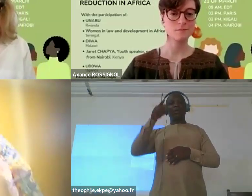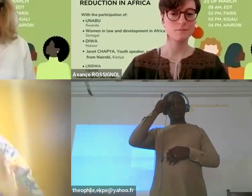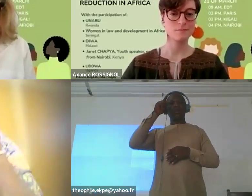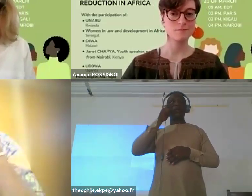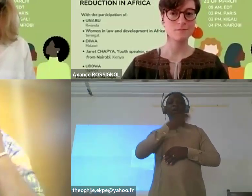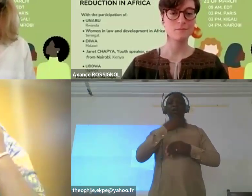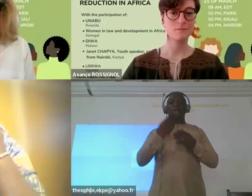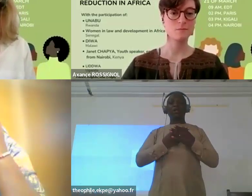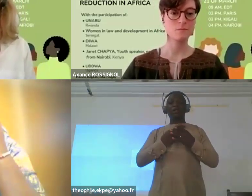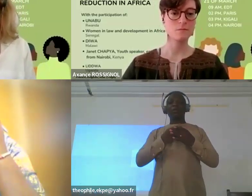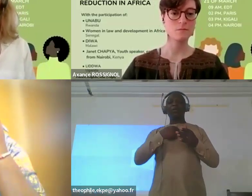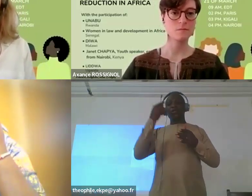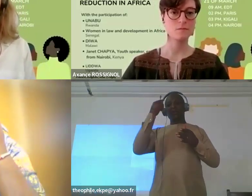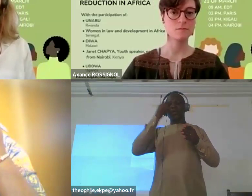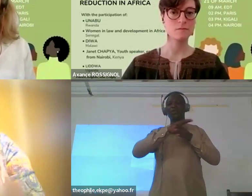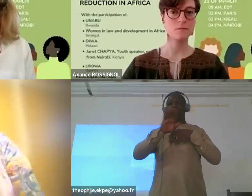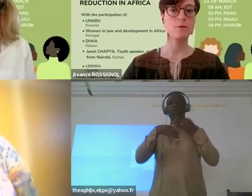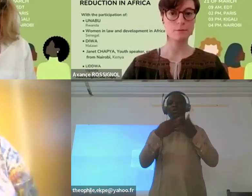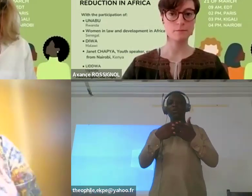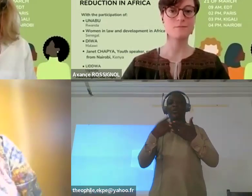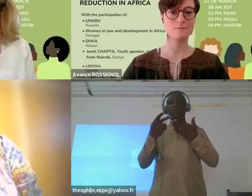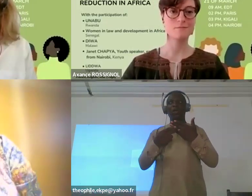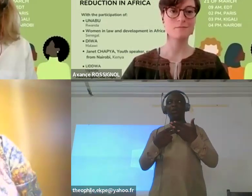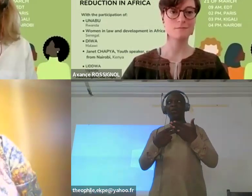Our panelists are here,